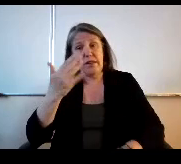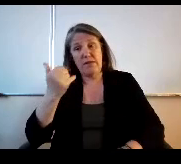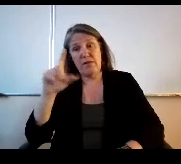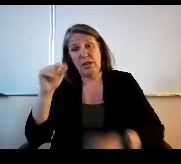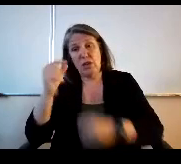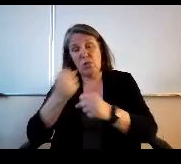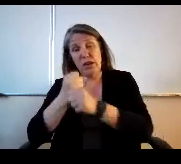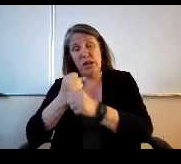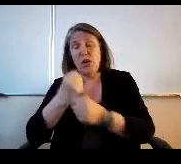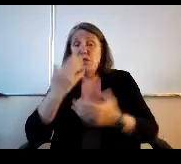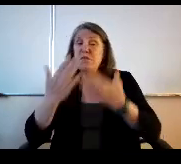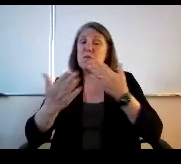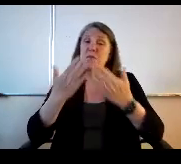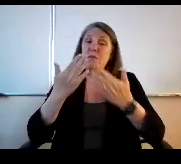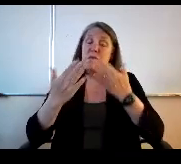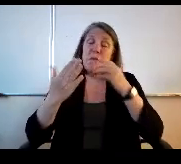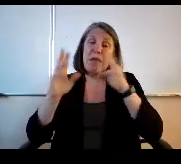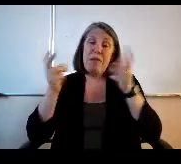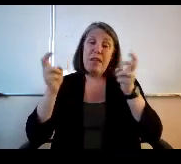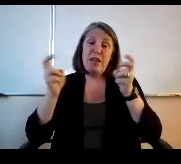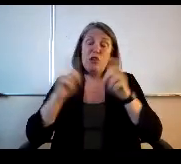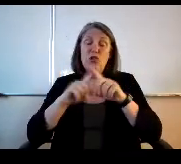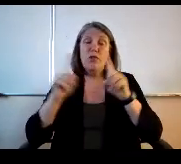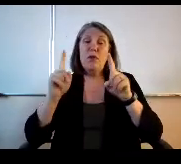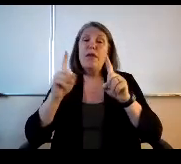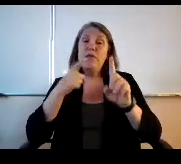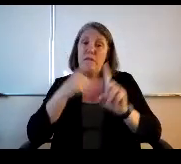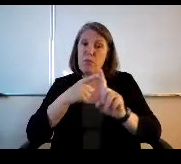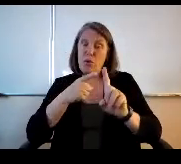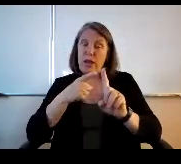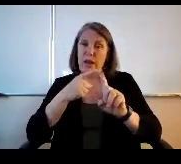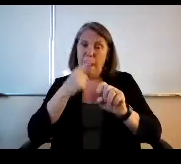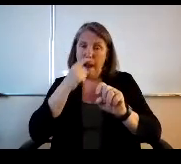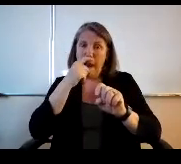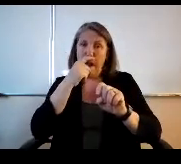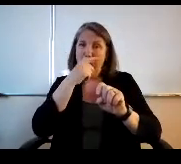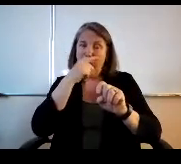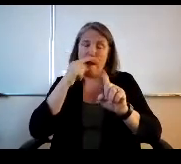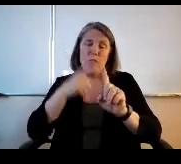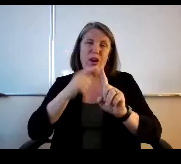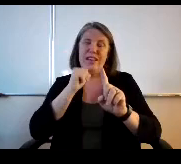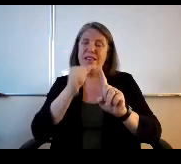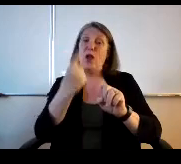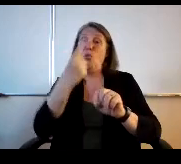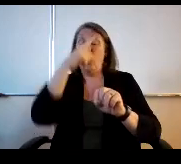but I the point was, you know, it's not a one. Summer done will extend it for as